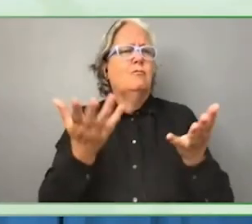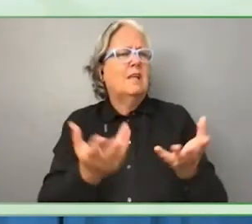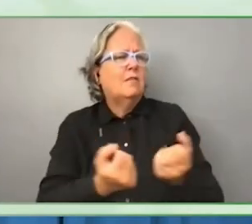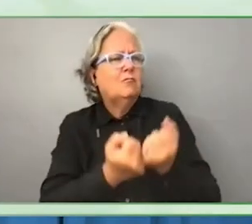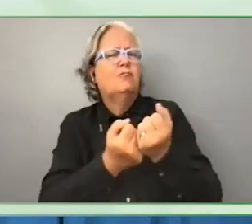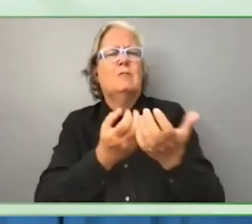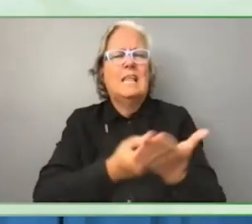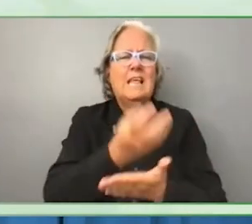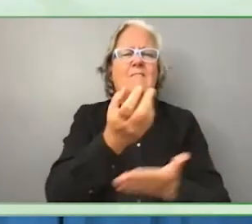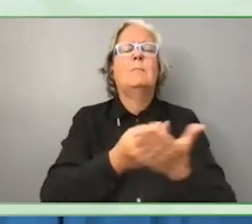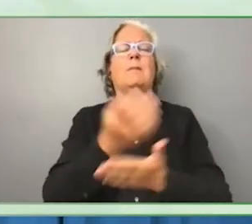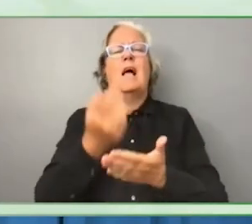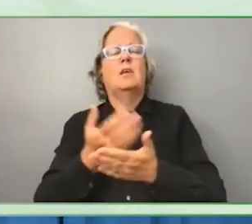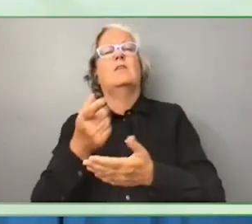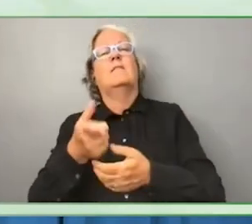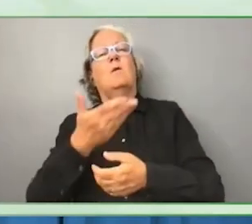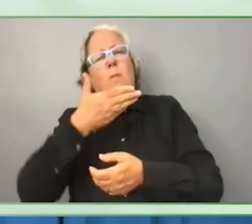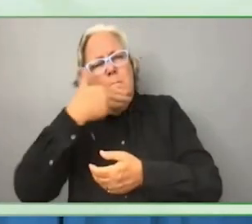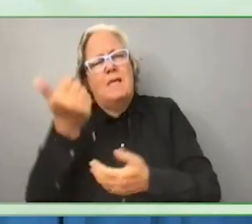The first slide I will show...